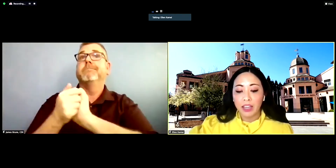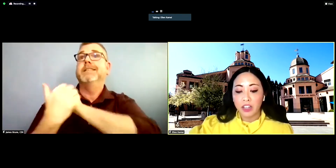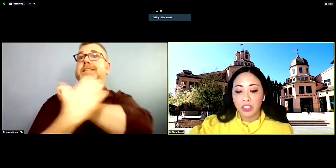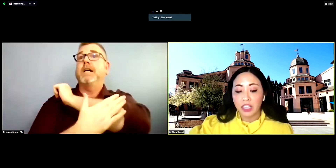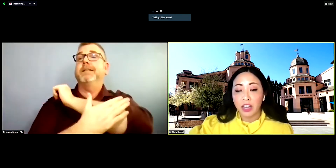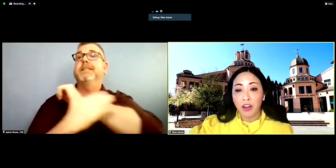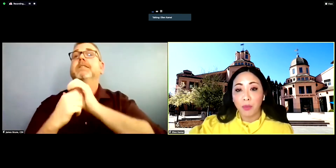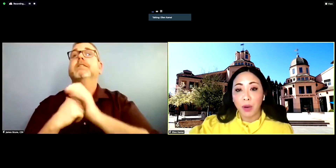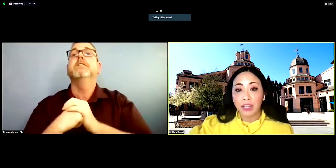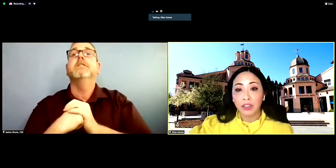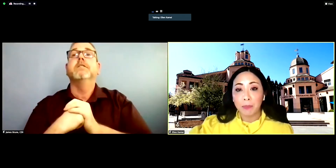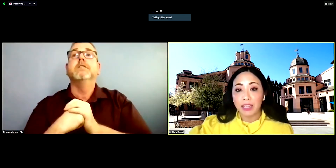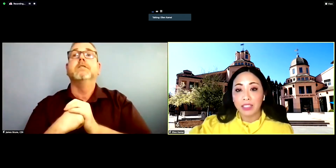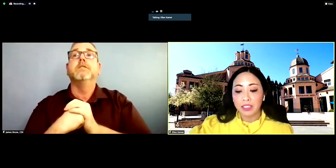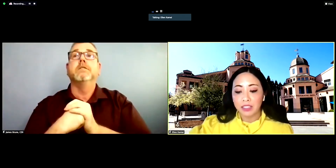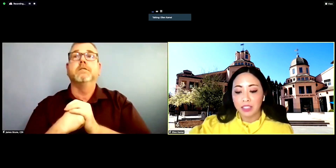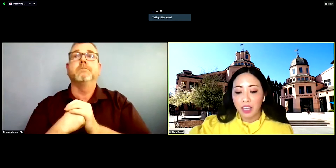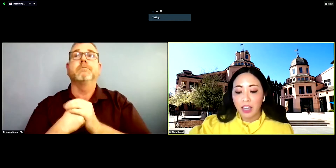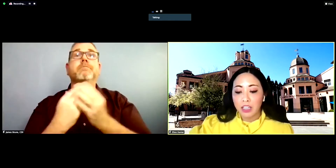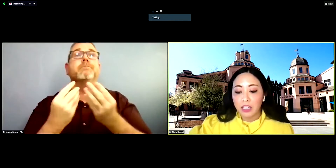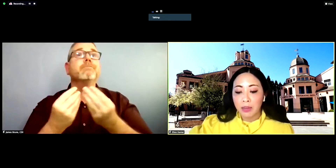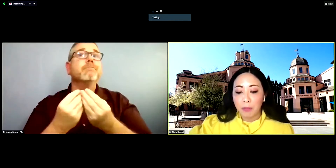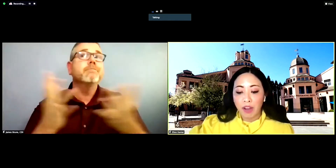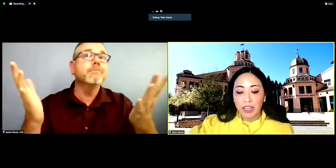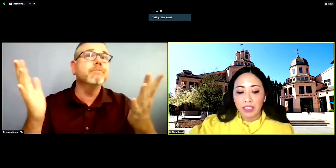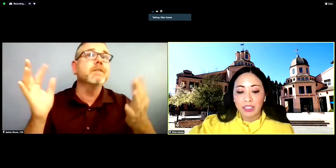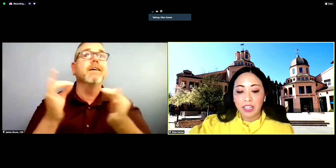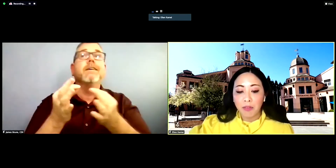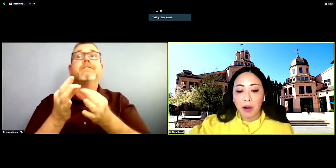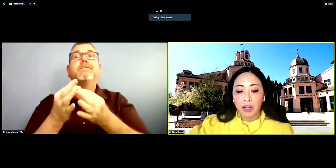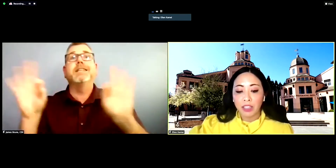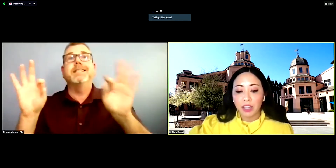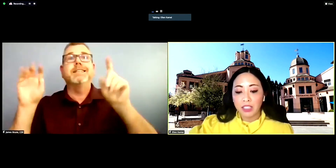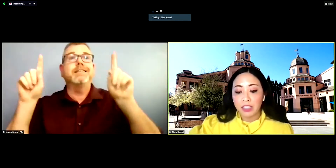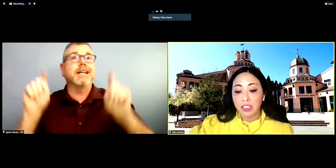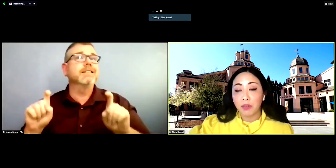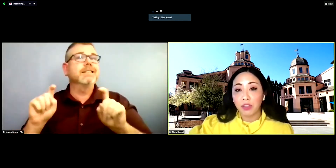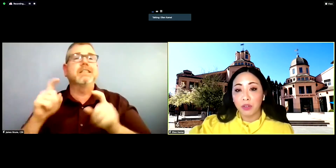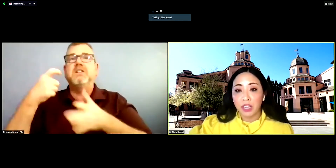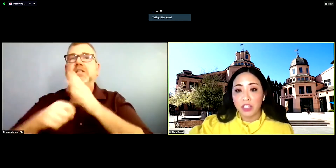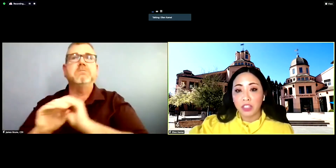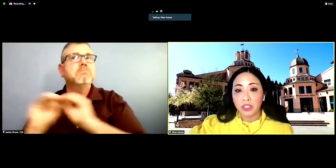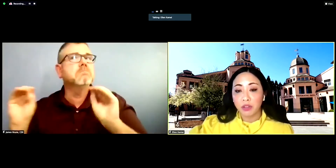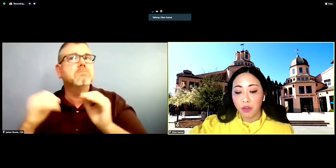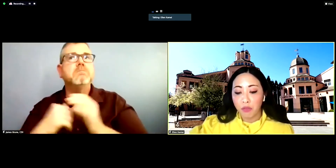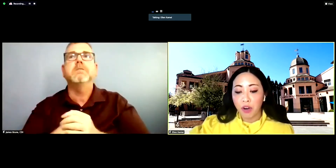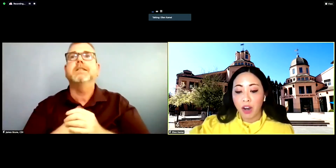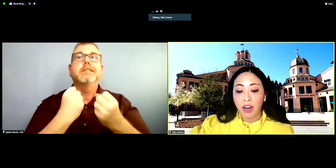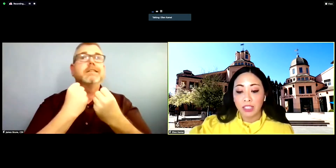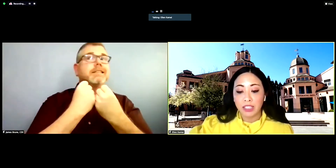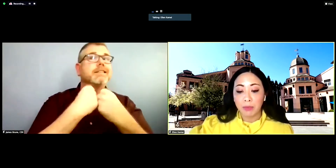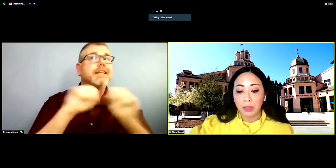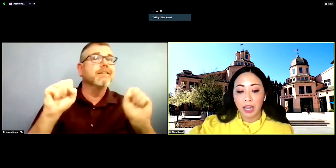in our city on a regular basis, in providing safe parking lots at several locations for our unsafely